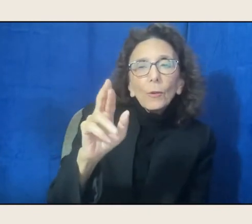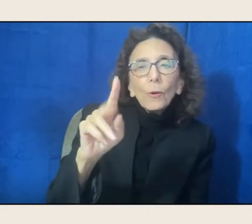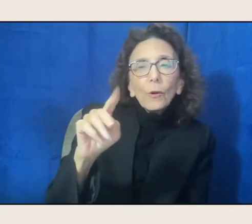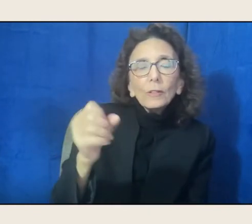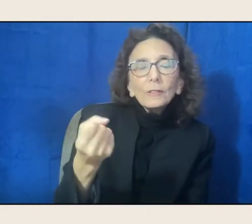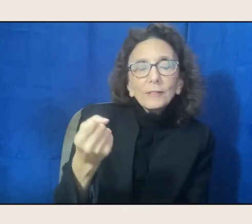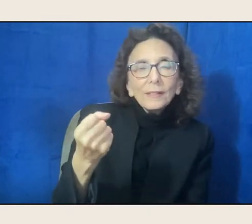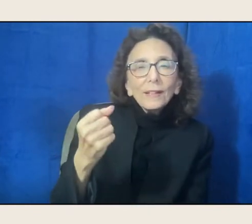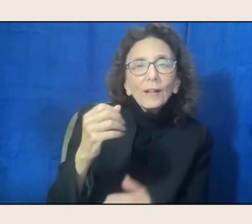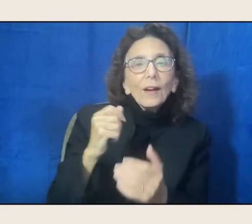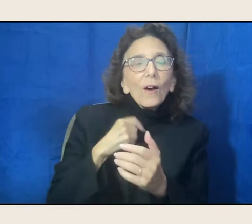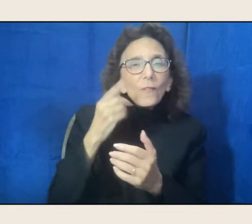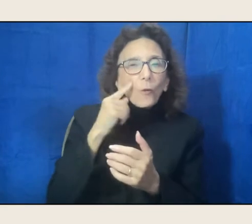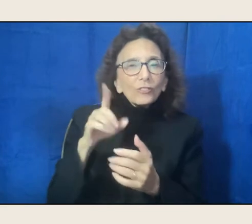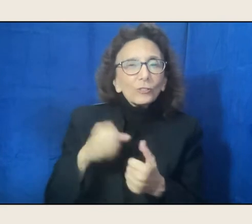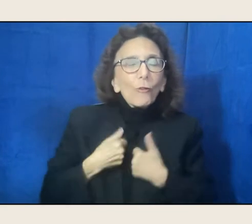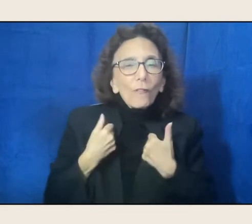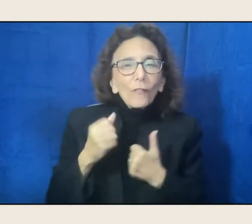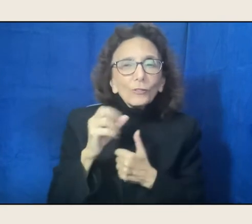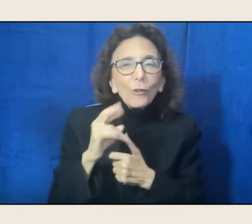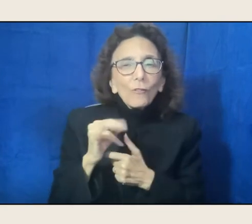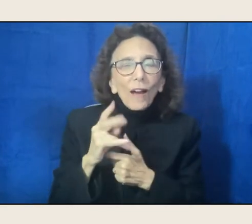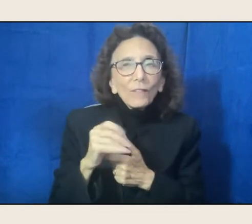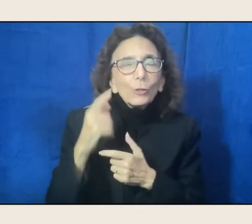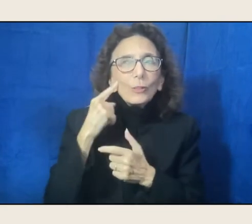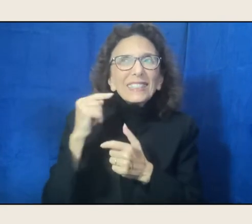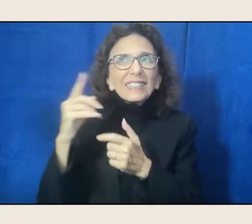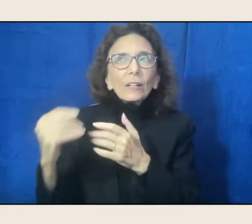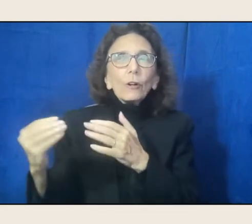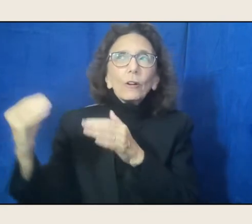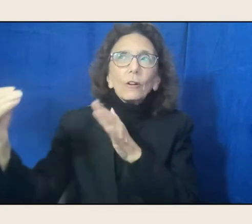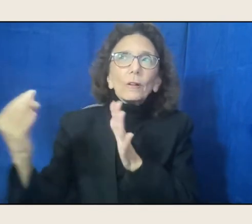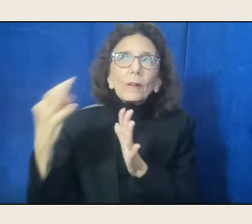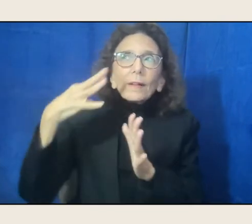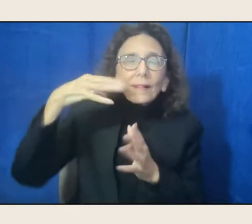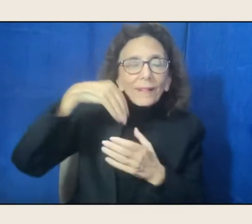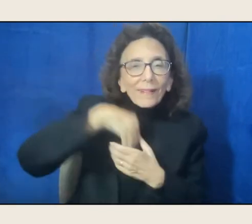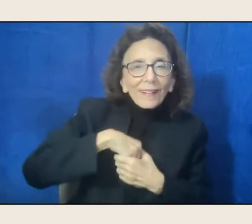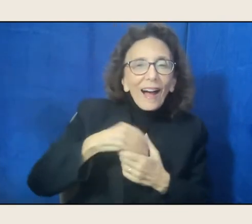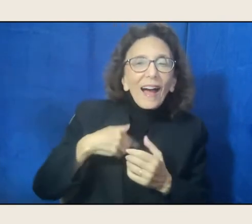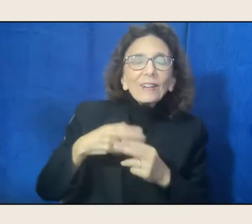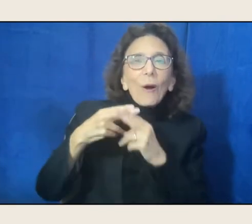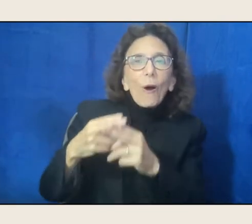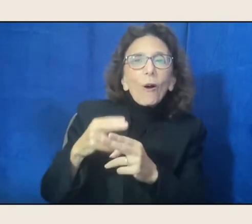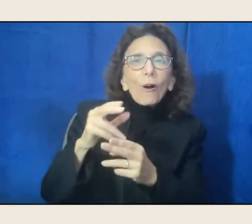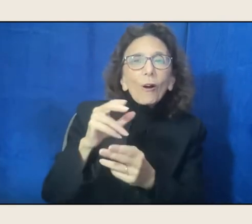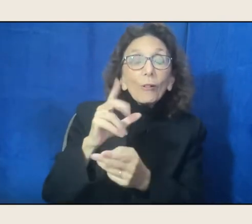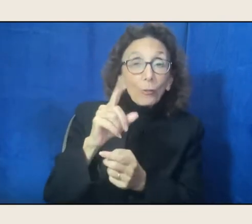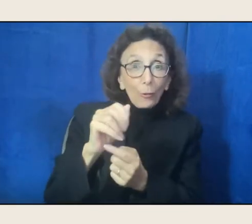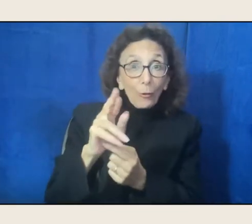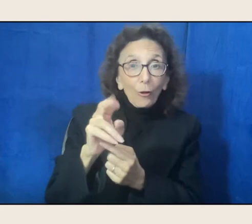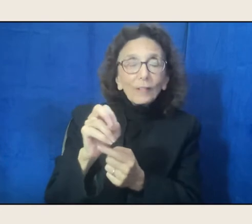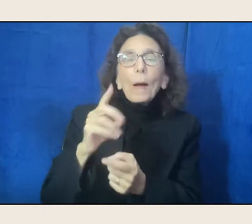the echo of her. - Yes. And I consider her what I call a poetry ancestor. So anyway. - Yes.